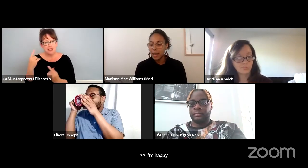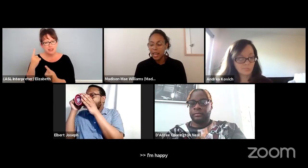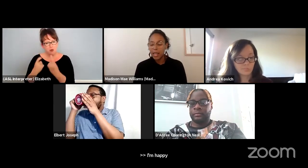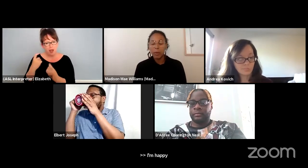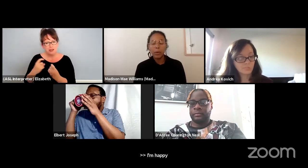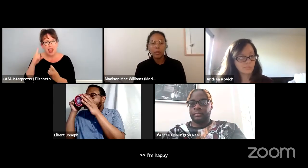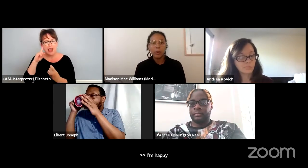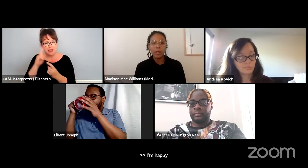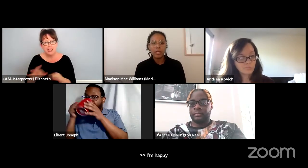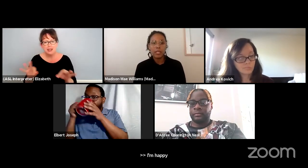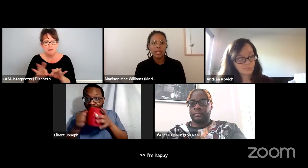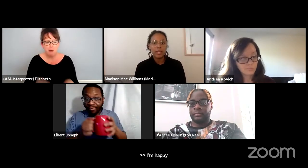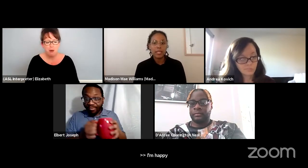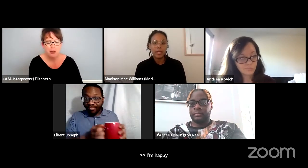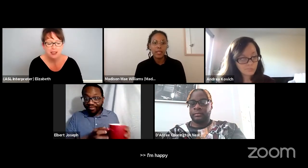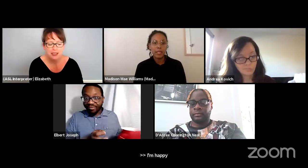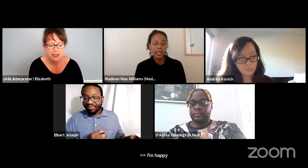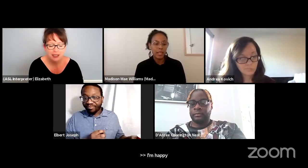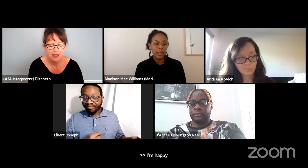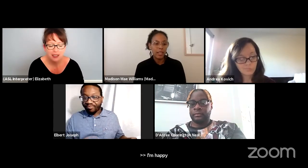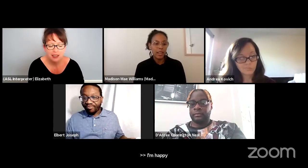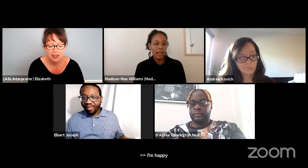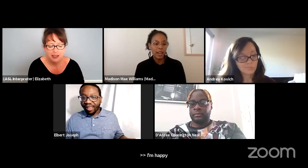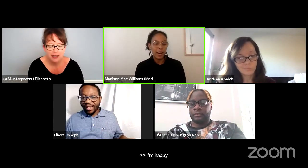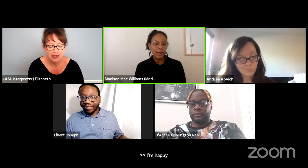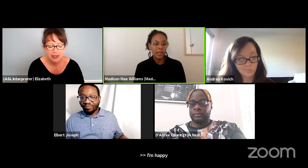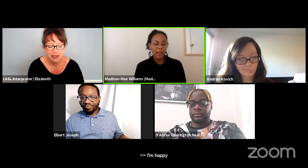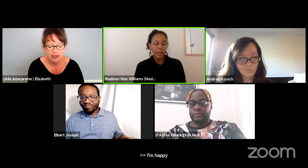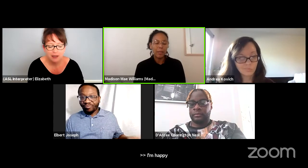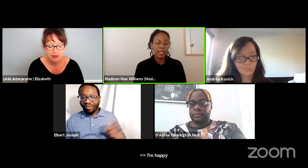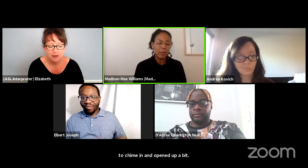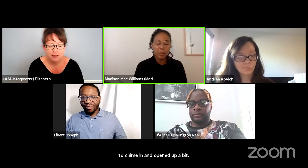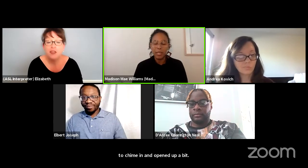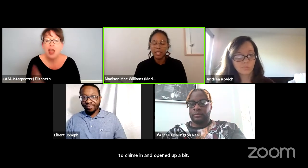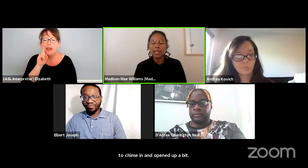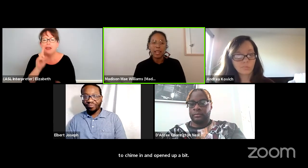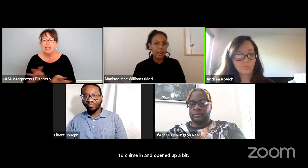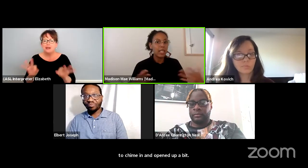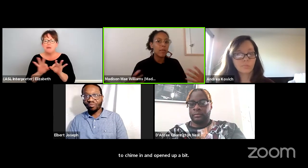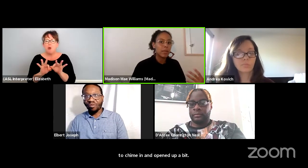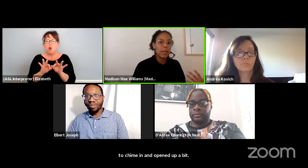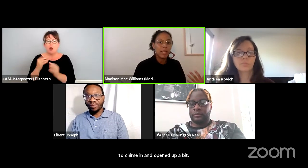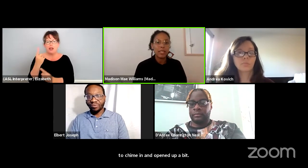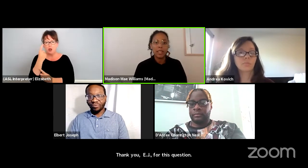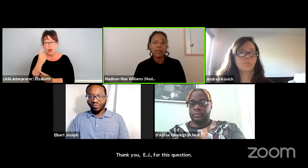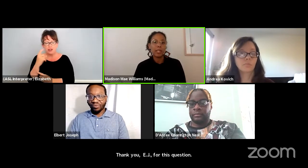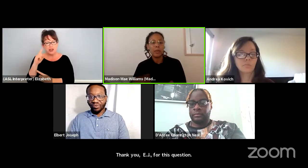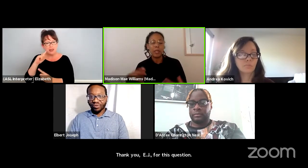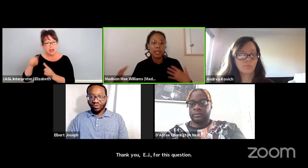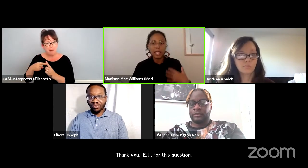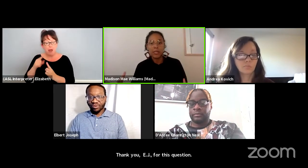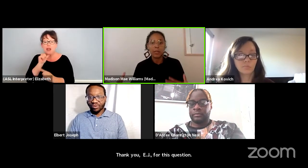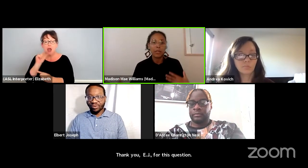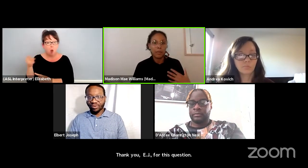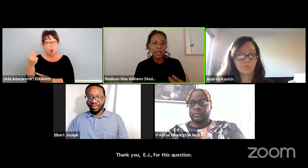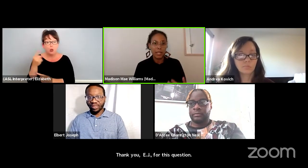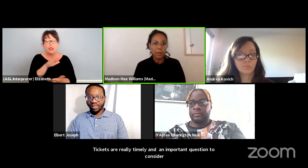And an important question to consider in not only within academic spaces, not only within theatrical spaces